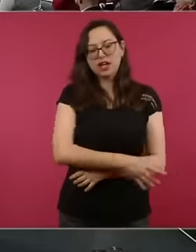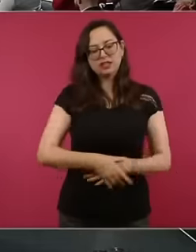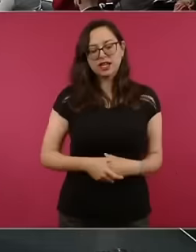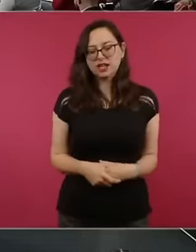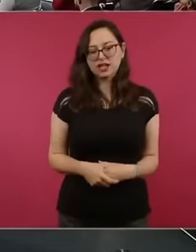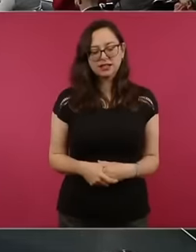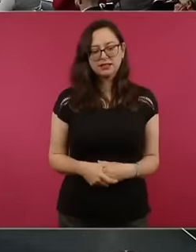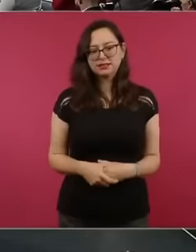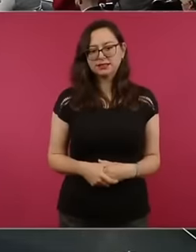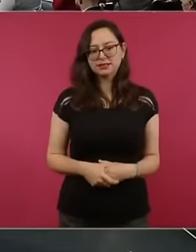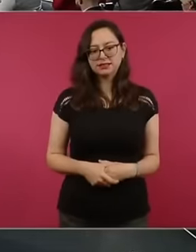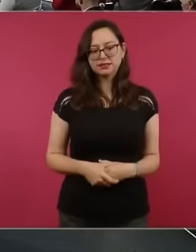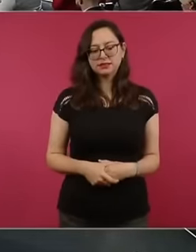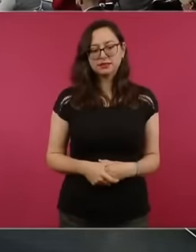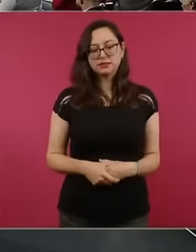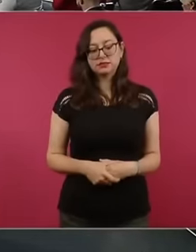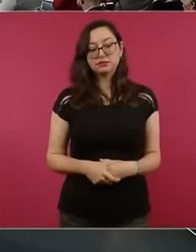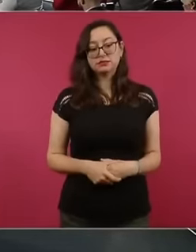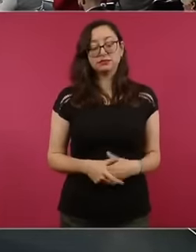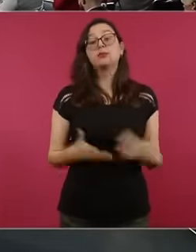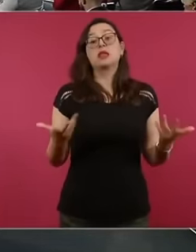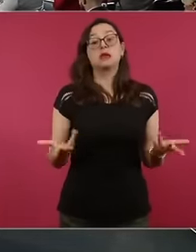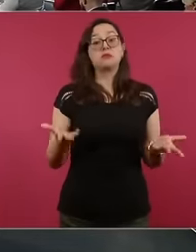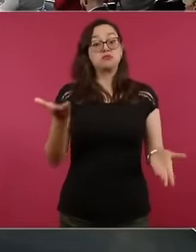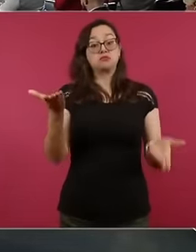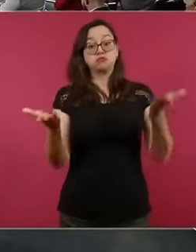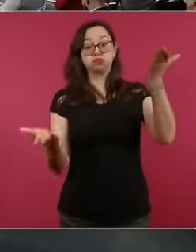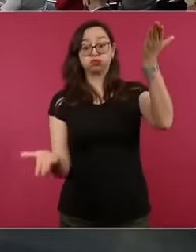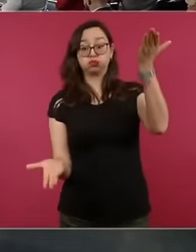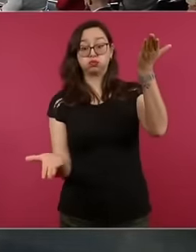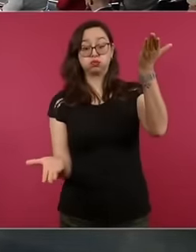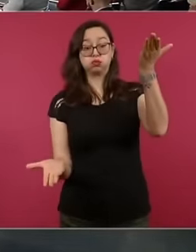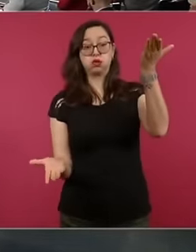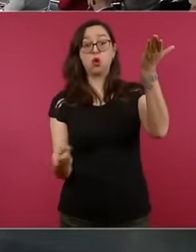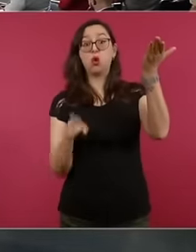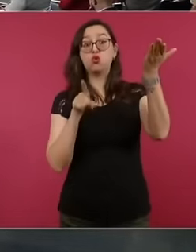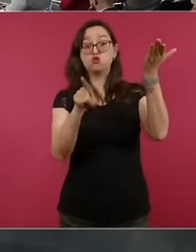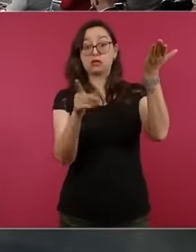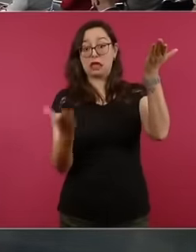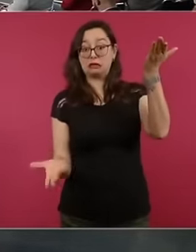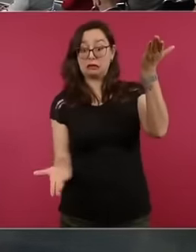this imbalance then you would have to intervene to help balance